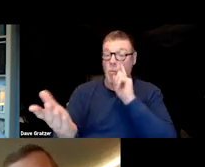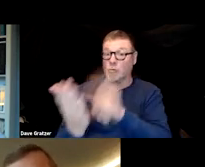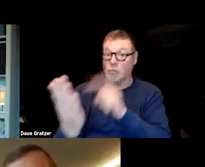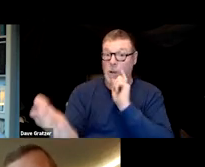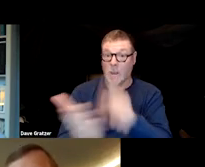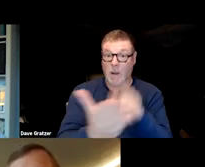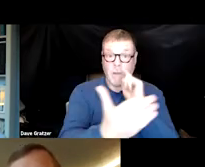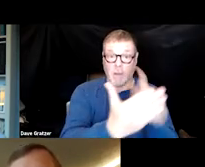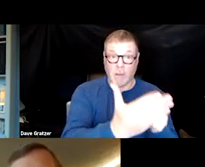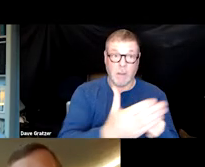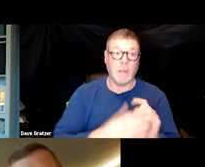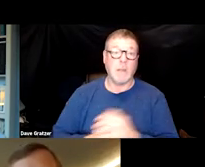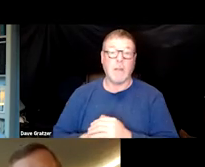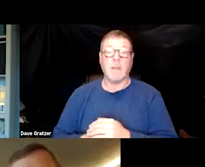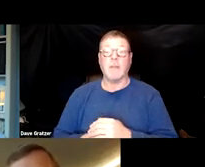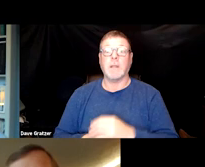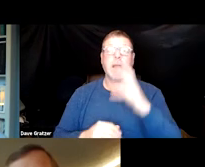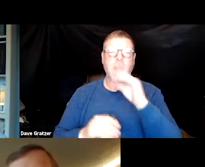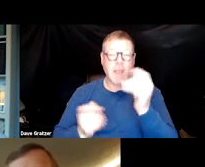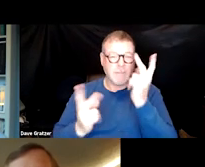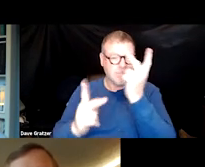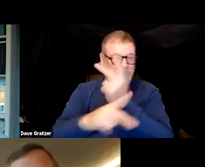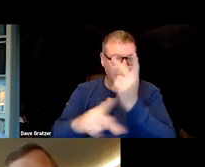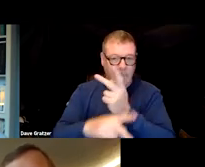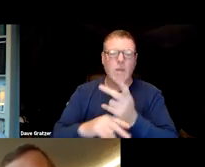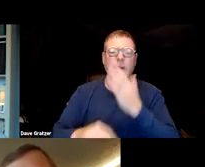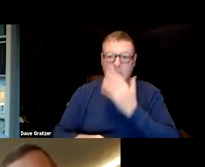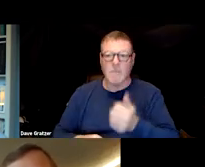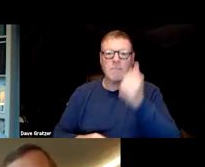and kind of hone out those symptoms, I think the better you can do